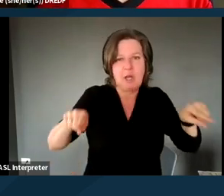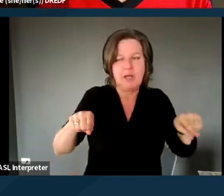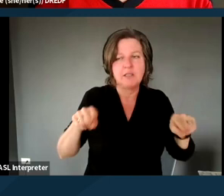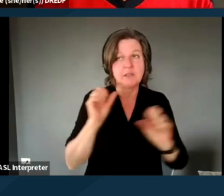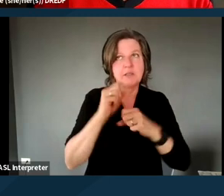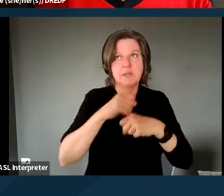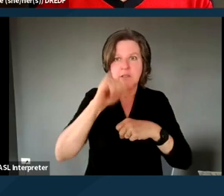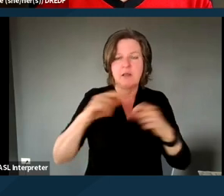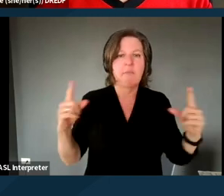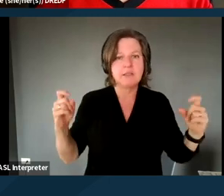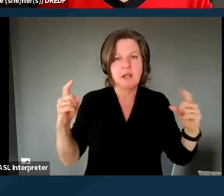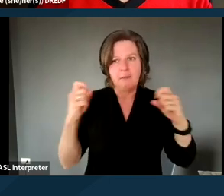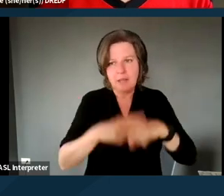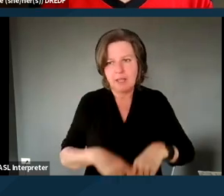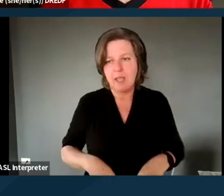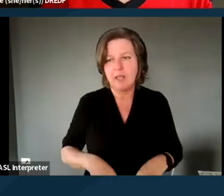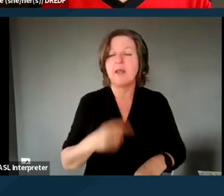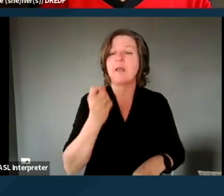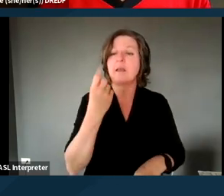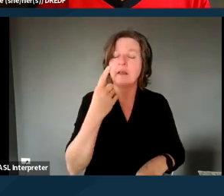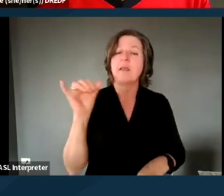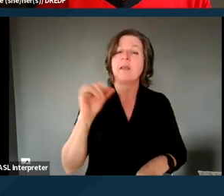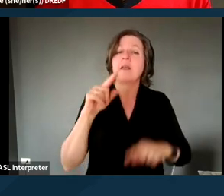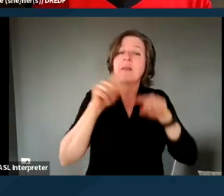and it varies somewhat depending on the level of risk